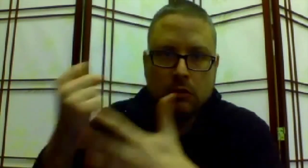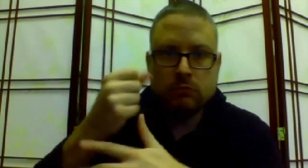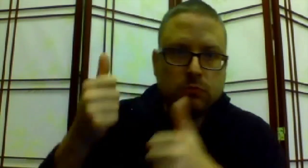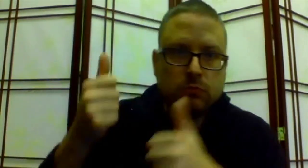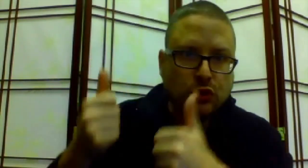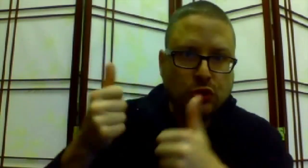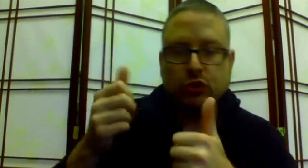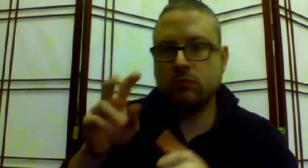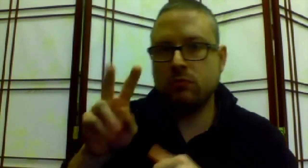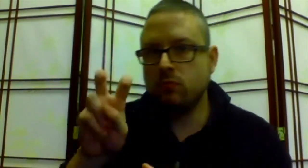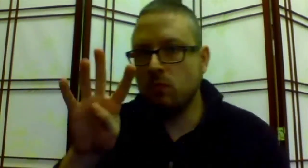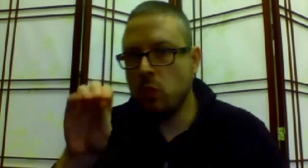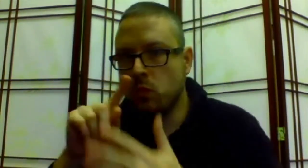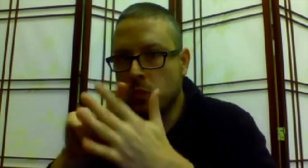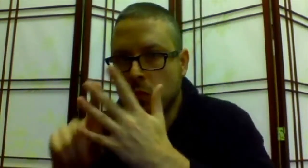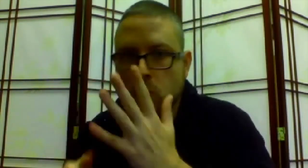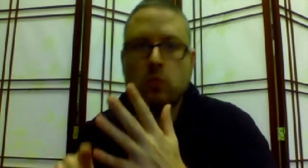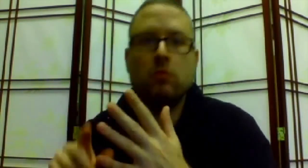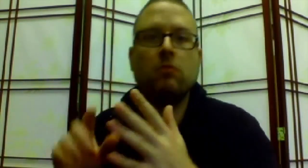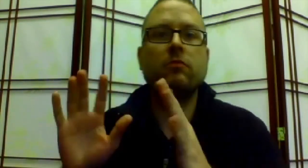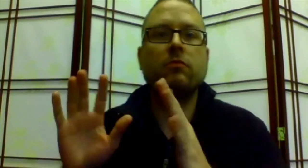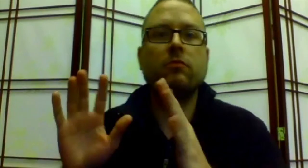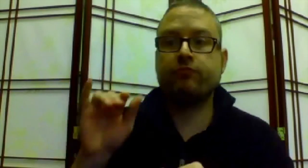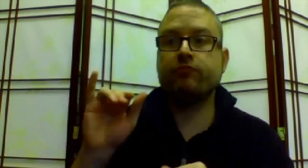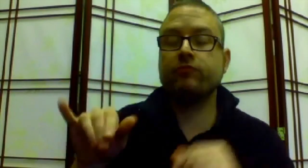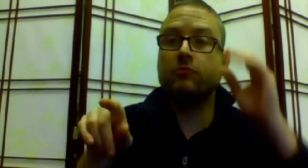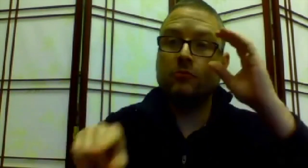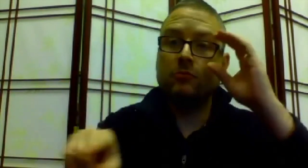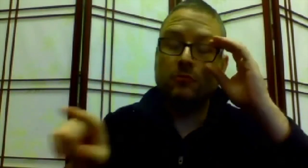about how best to prioritize the funds.